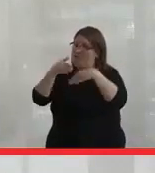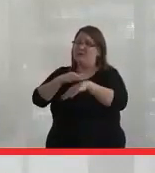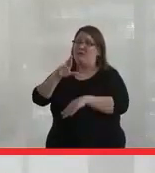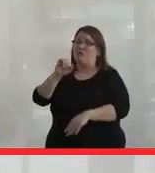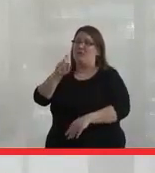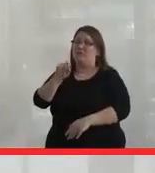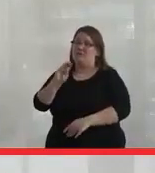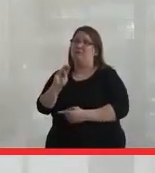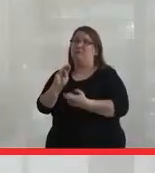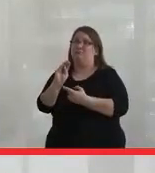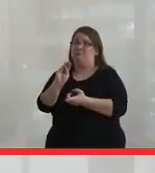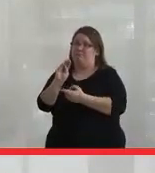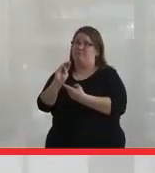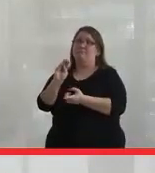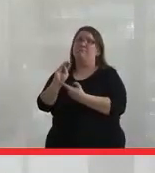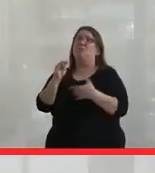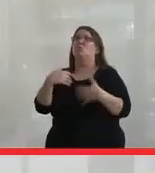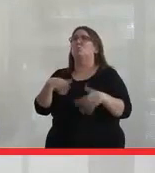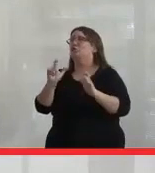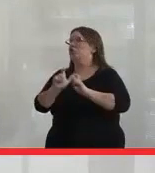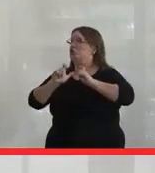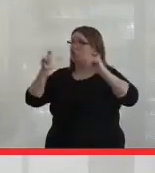Racism is huge here.